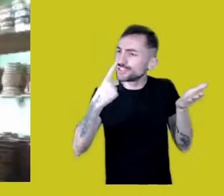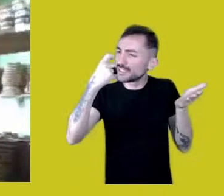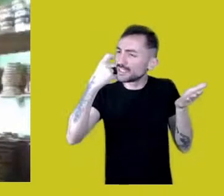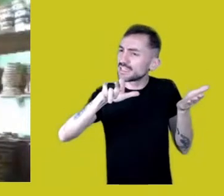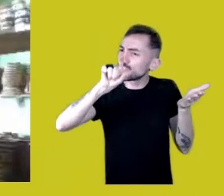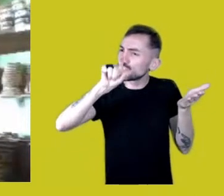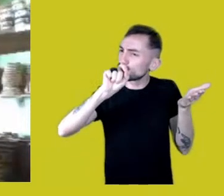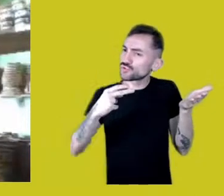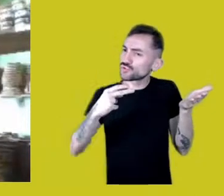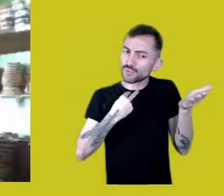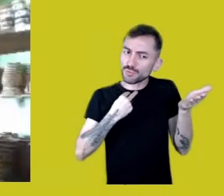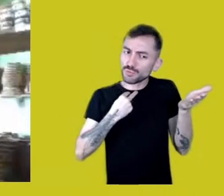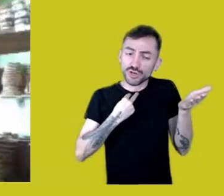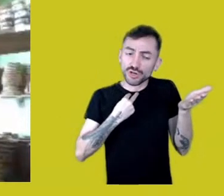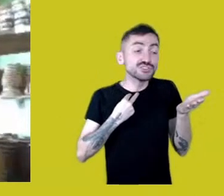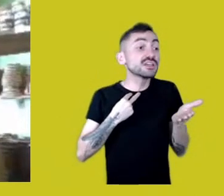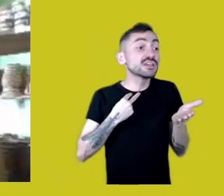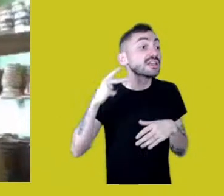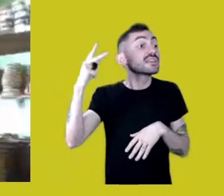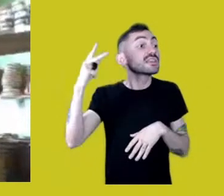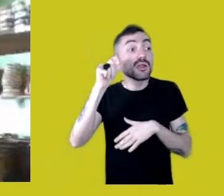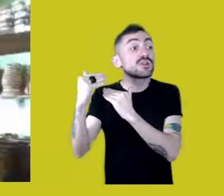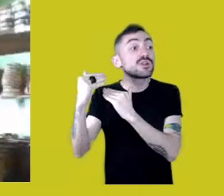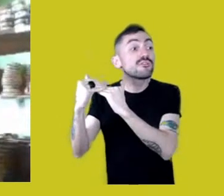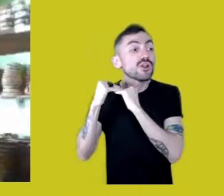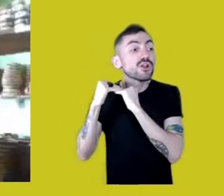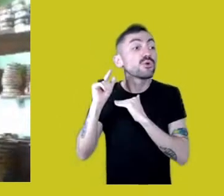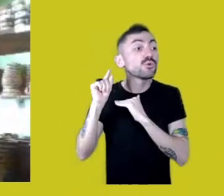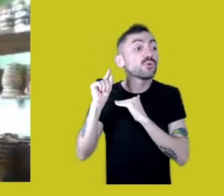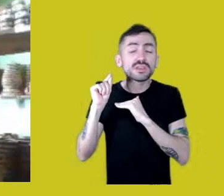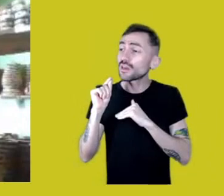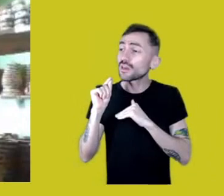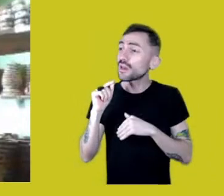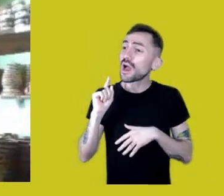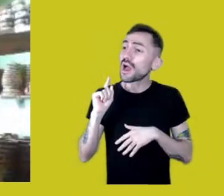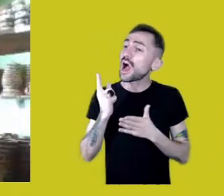And her answer was, “We bought it as an object